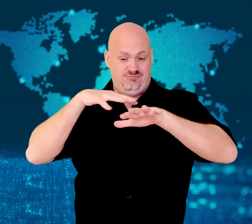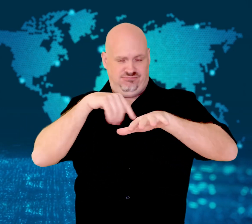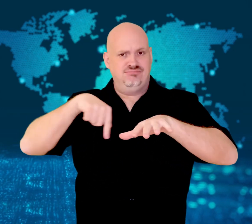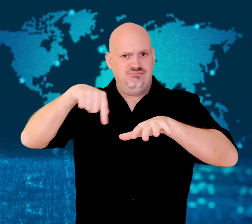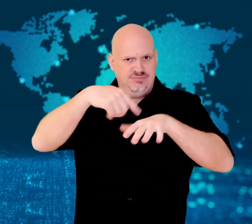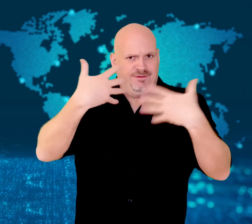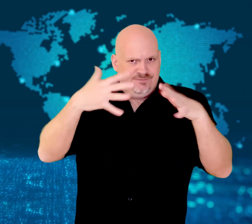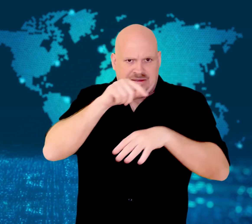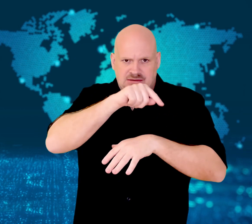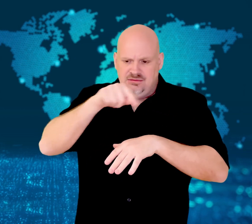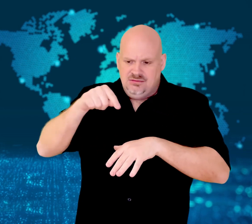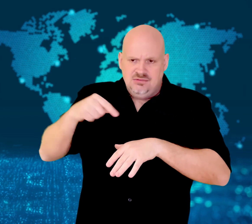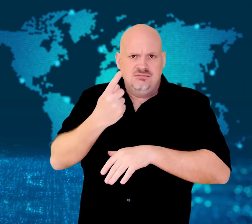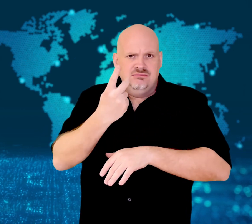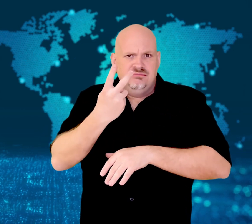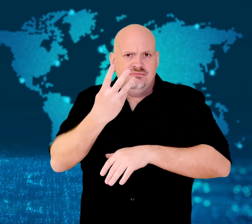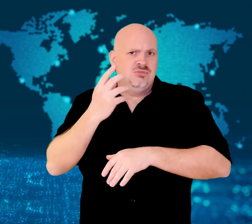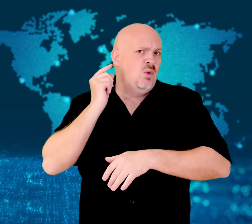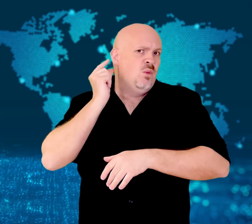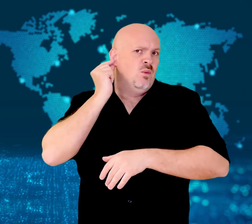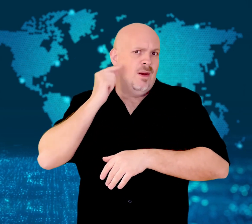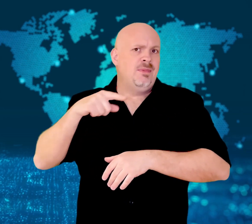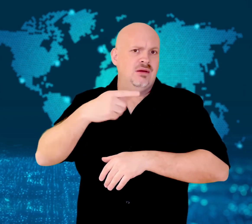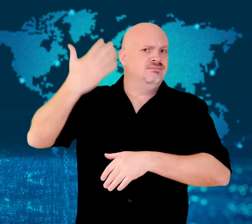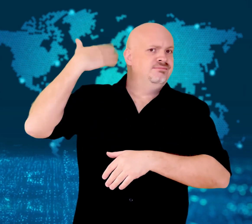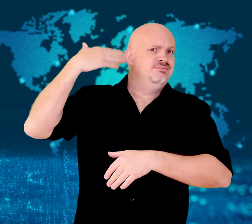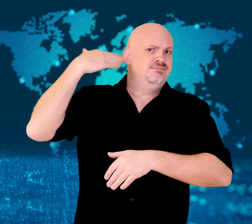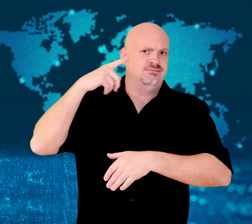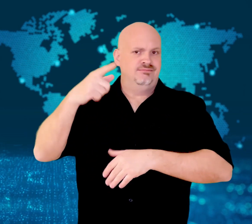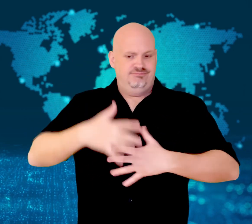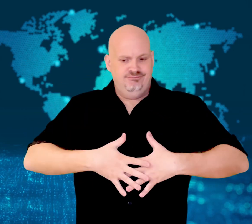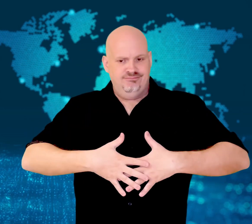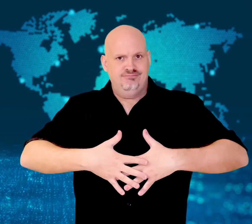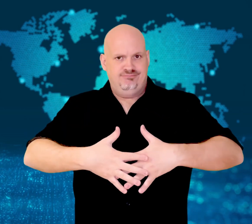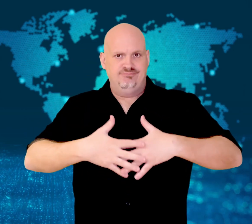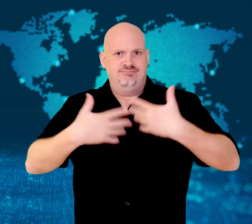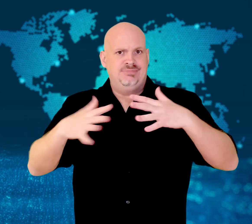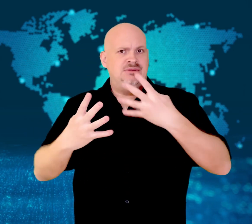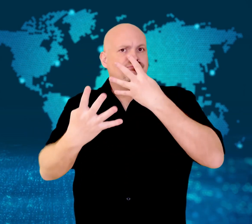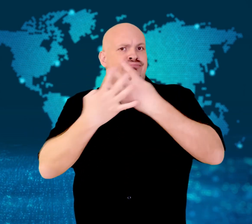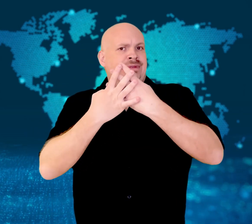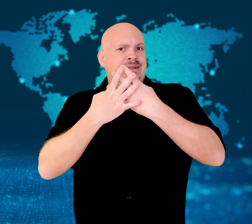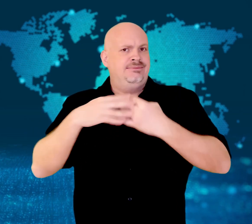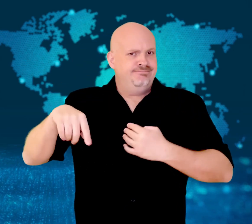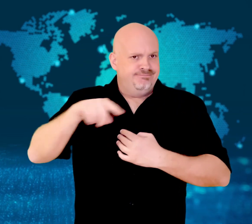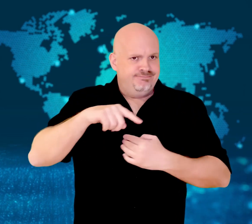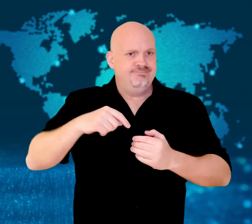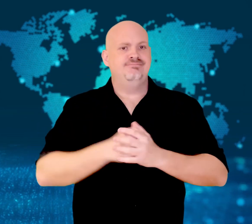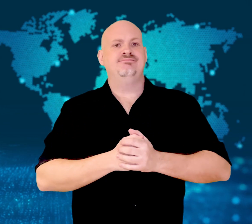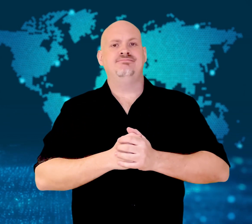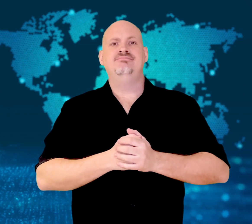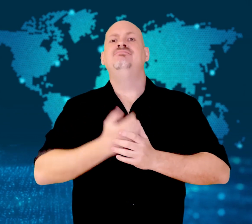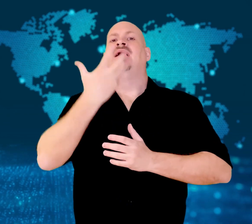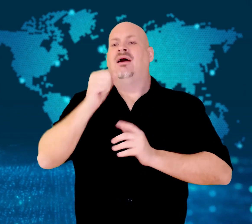Some of the protesters present had previously been in prison